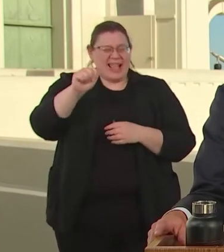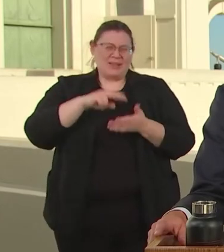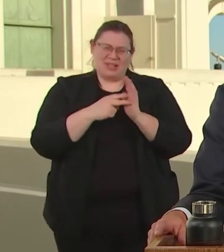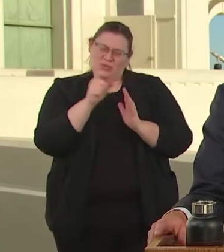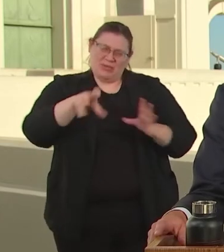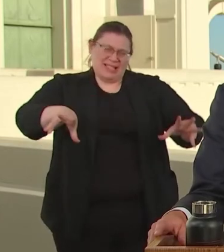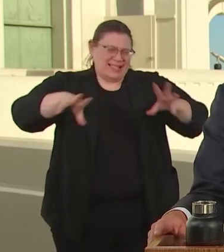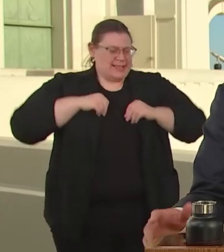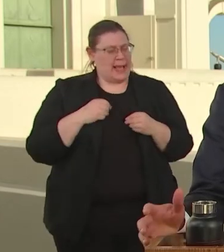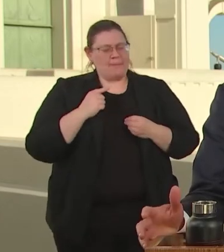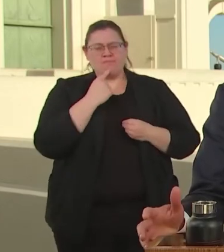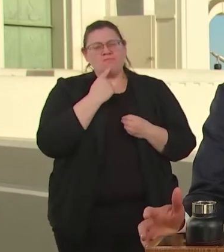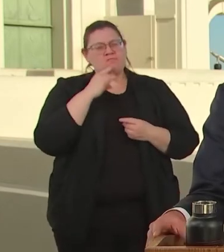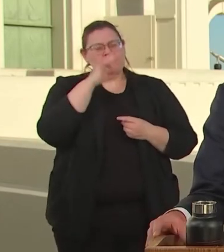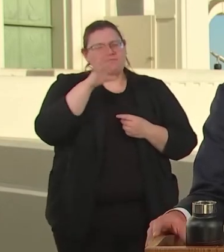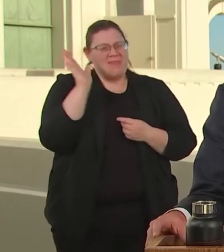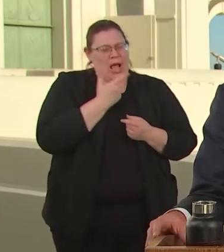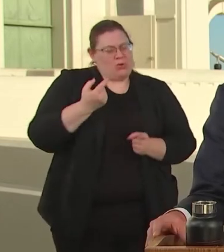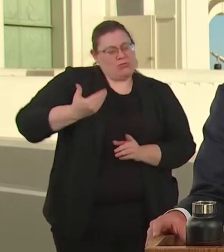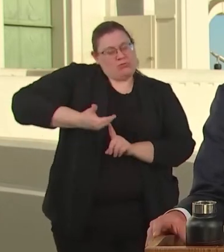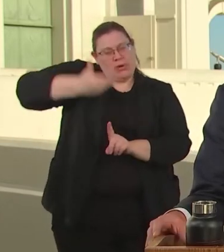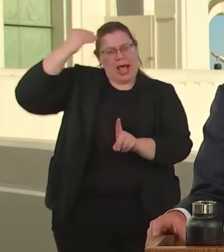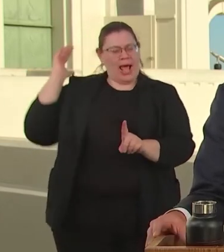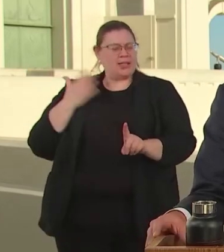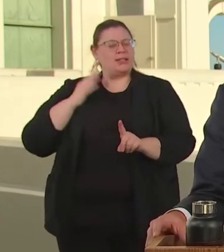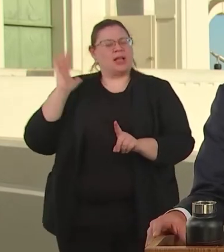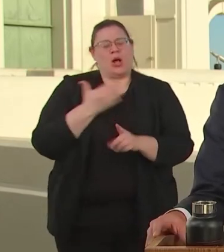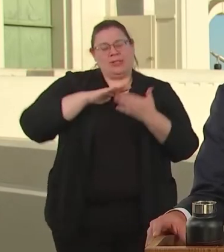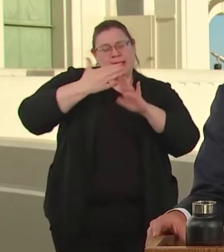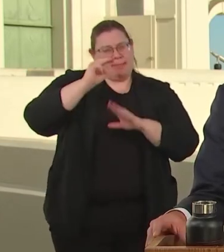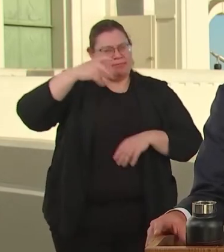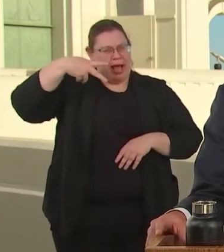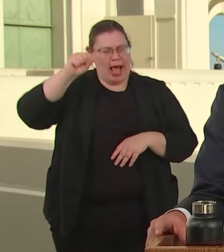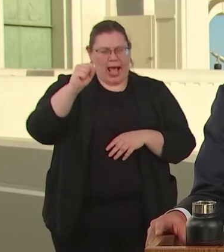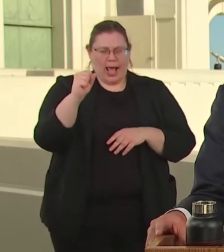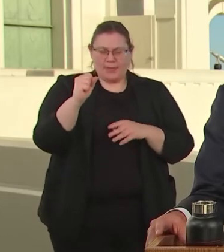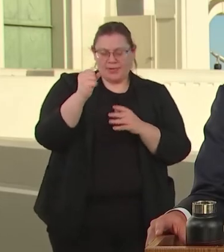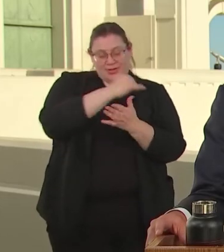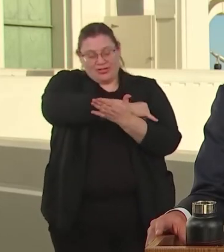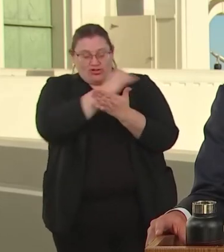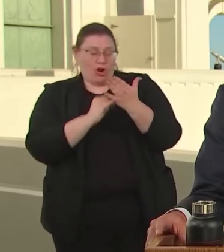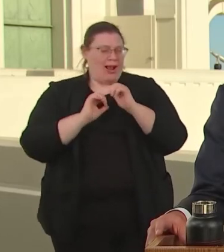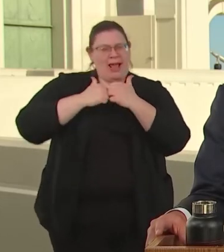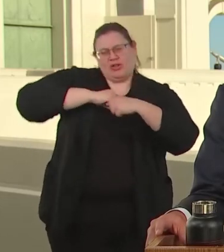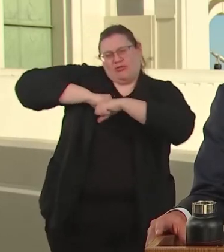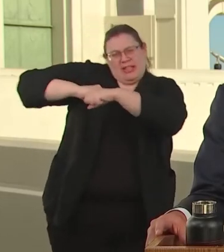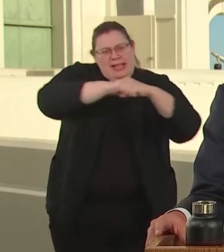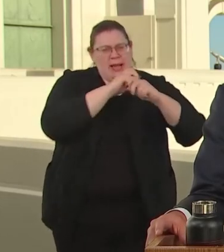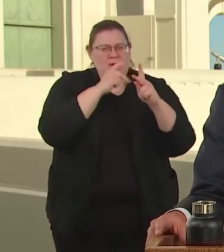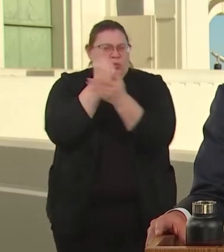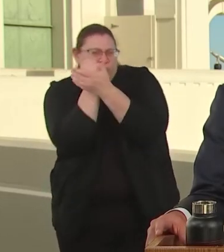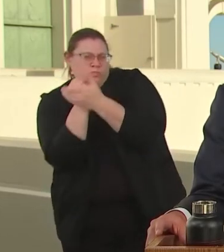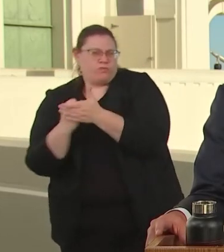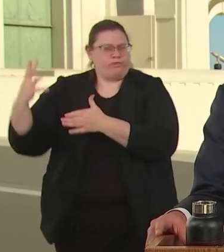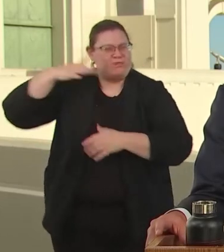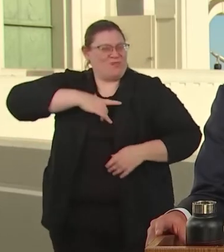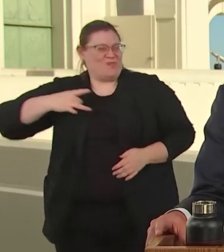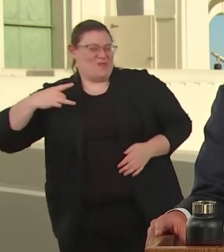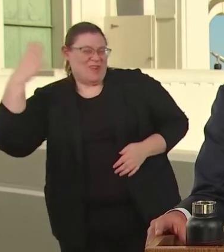THAT MAPS WERE DRAWN TO PROTECT THE WEALTH OF WHITE PEOPLE AND DESTROY THE WEALTH OF BLACK PEOPLE AND PEOPLE OF OTHER